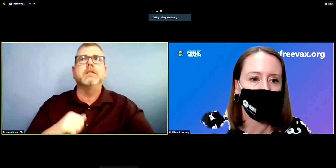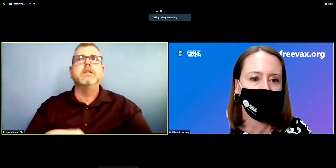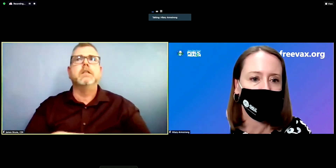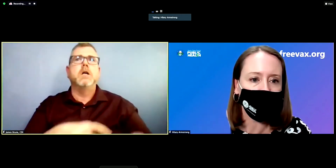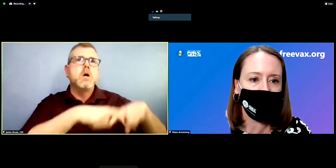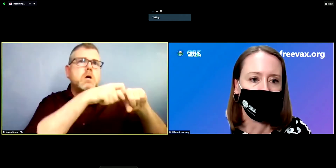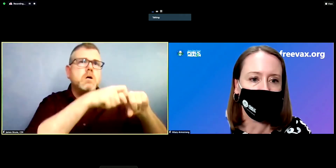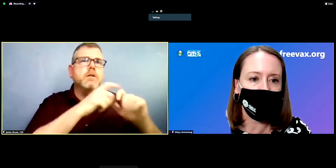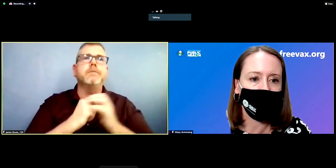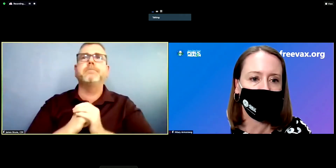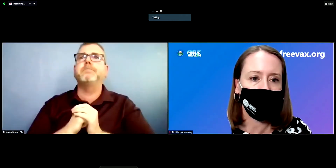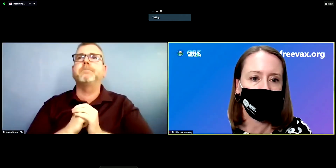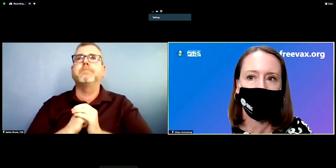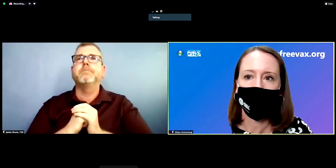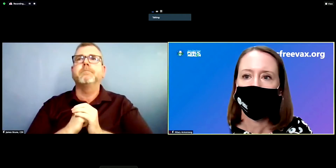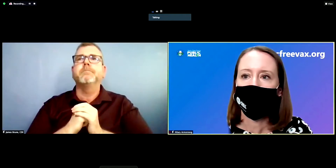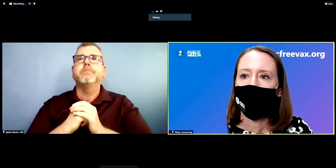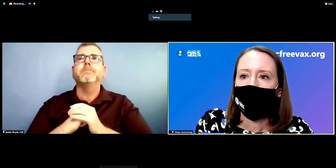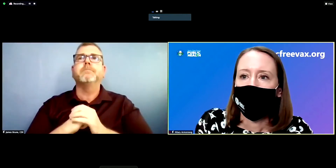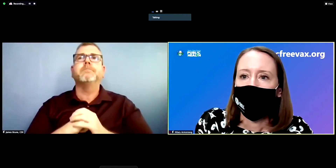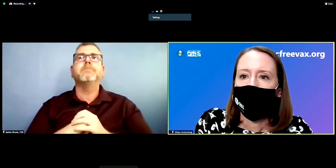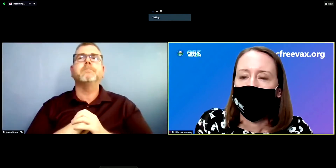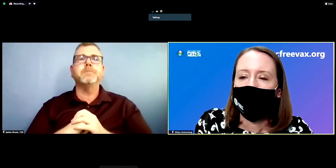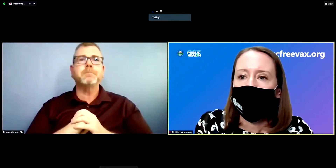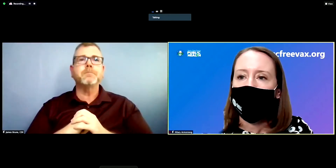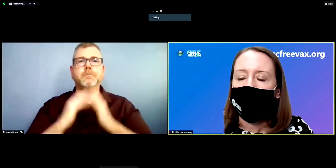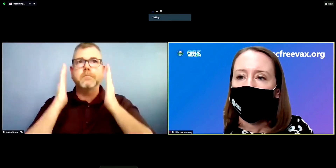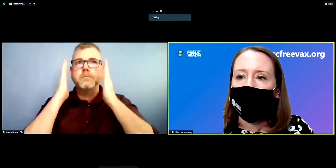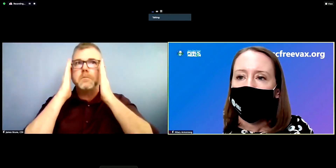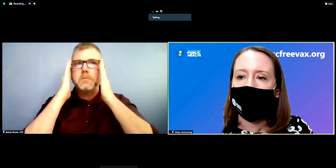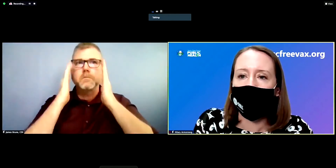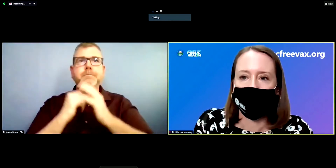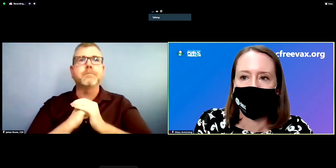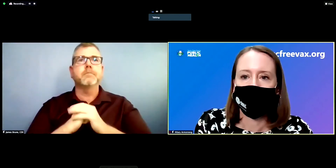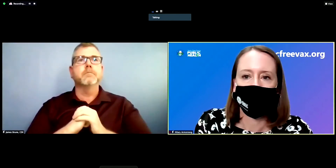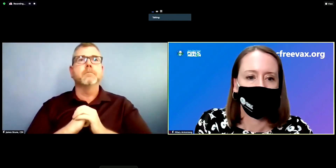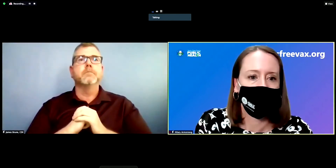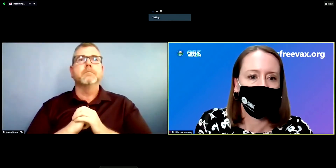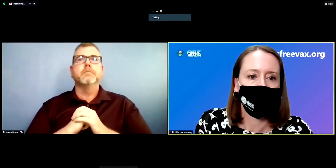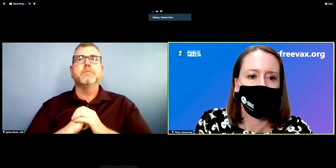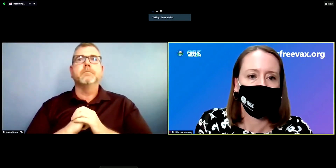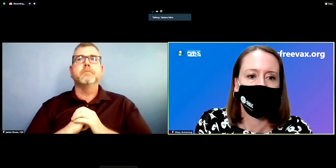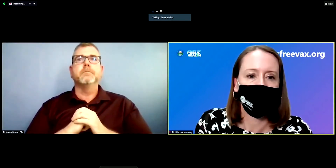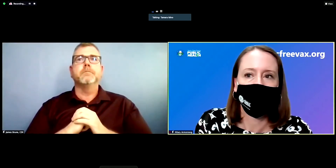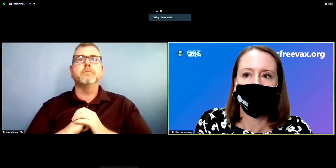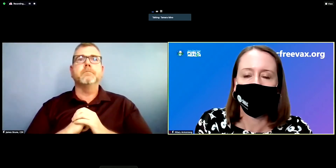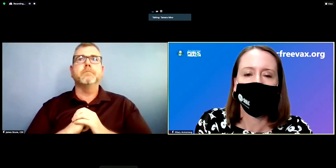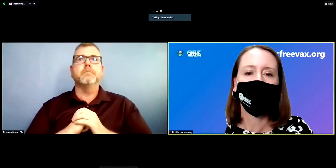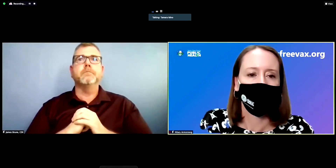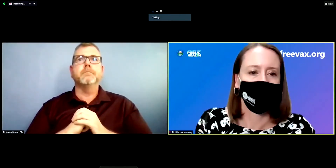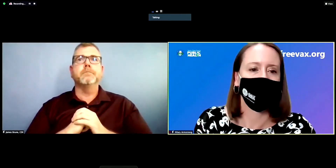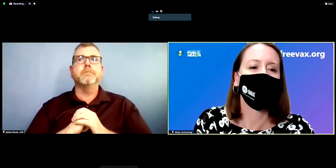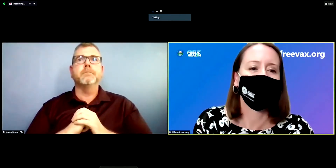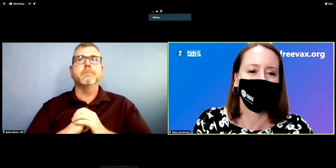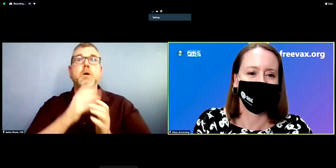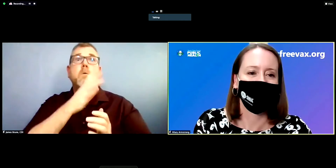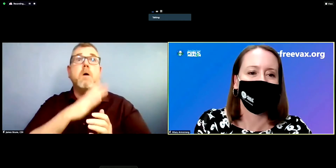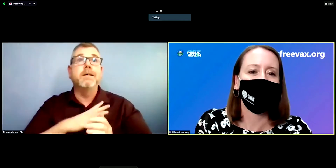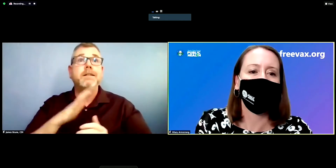Tamara Amino: Hi. Yes, can you hear me? Hi yes.